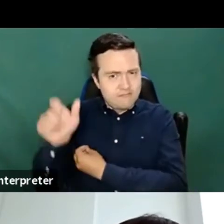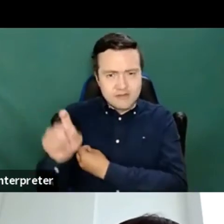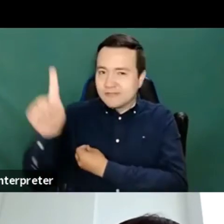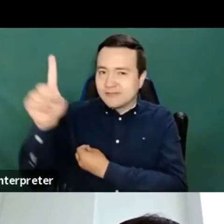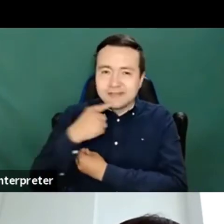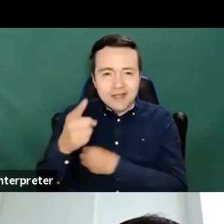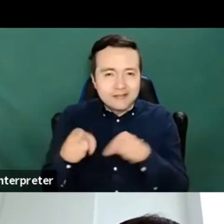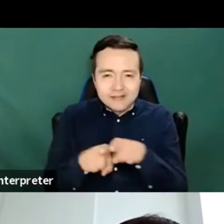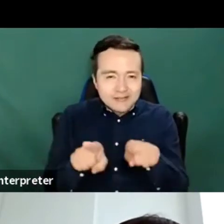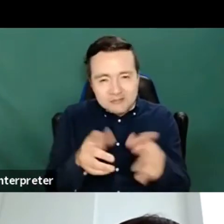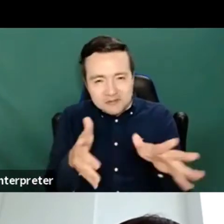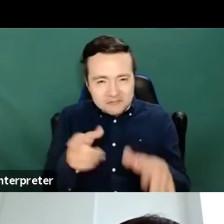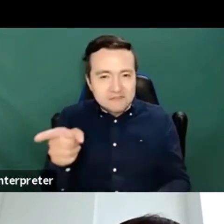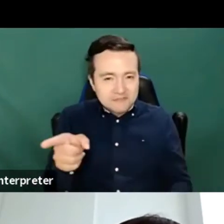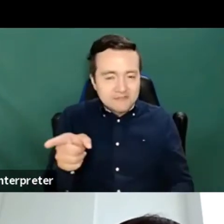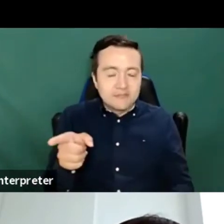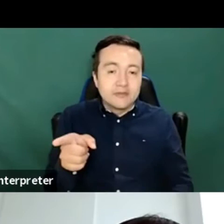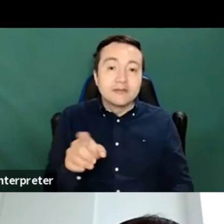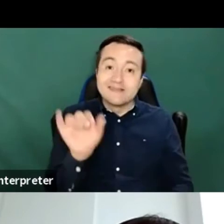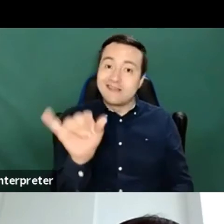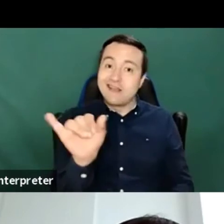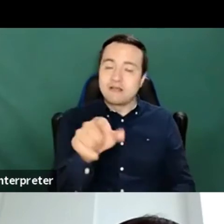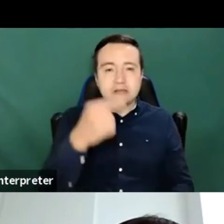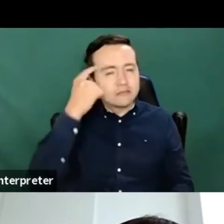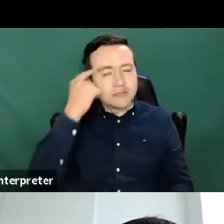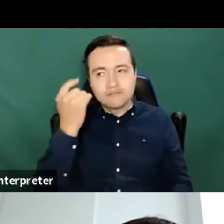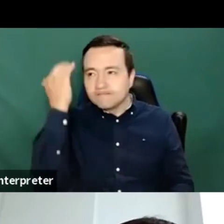And that was something that I really hadn't thought of maybe we're just so caught up in